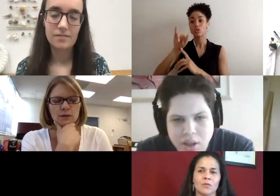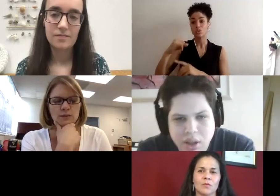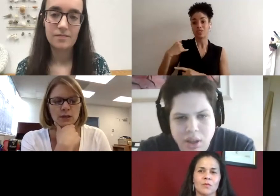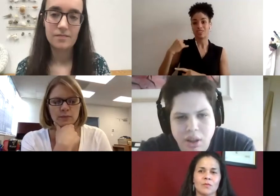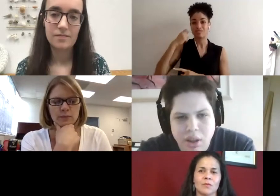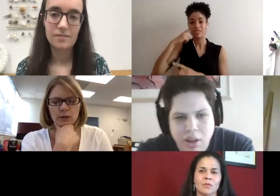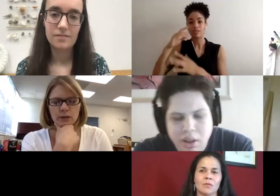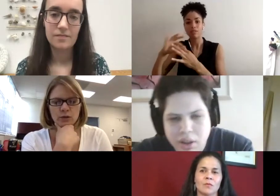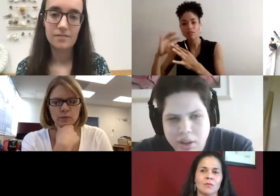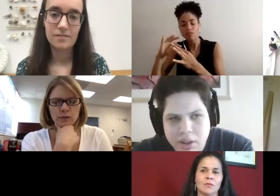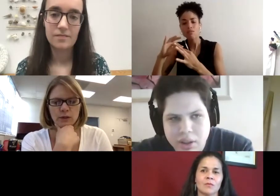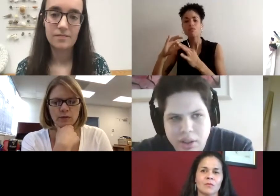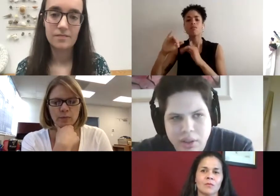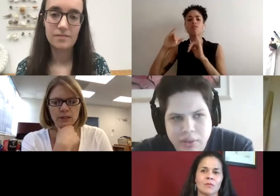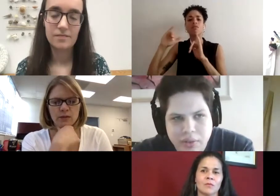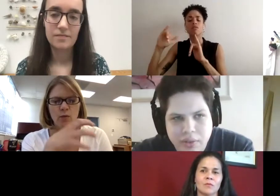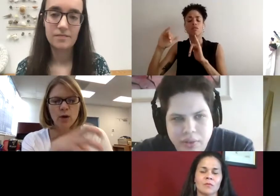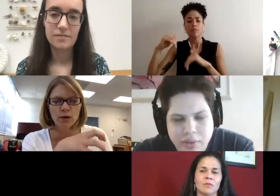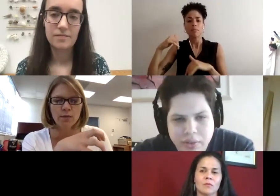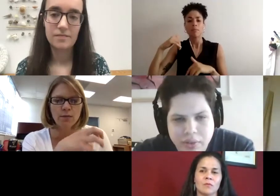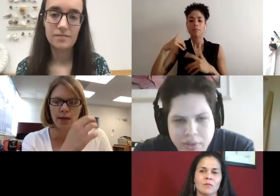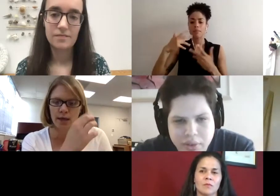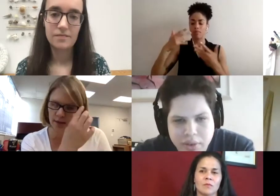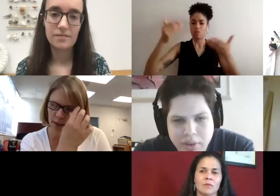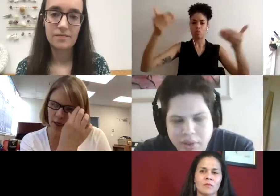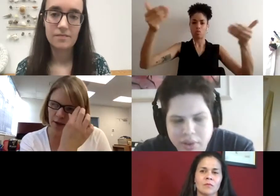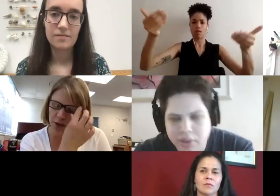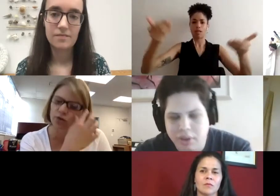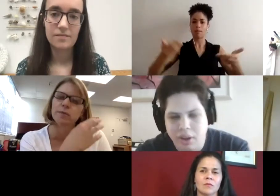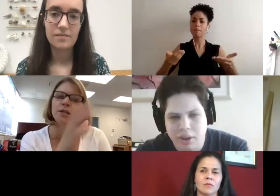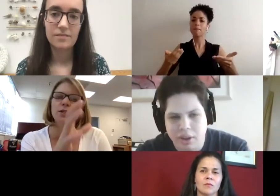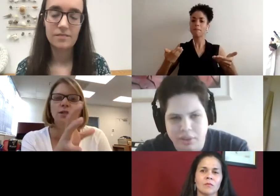and the discrimination that folks have experienced in the past